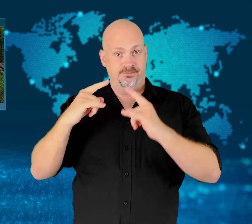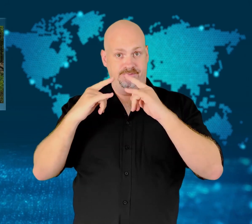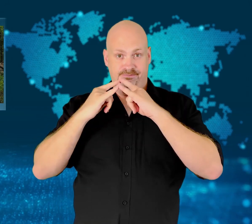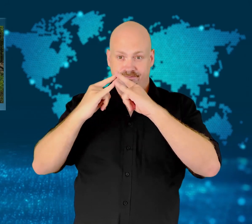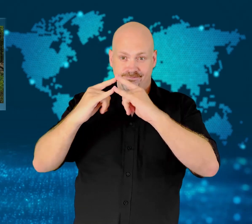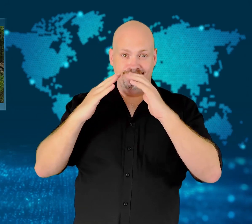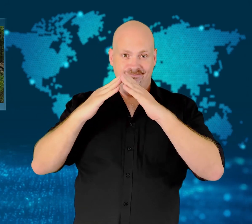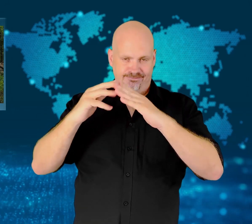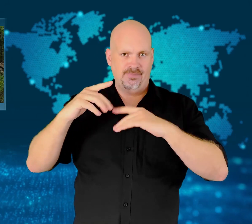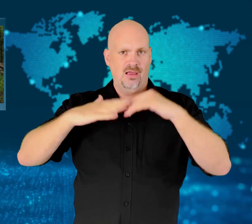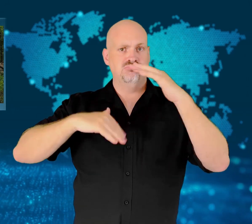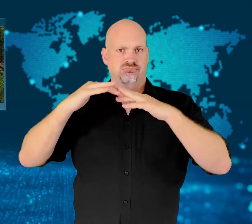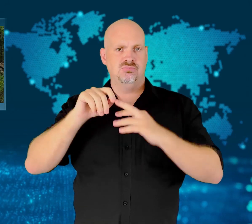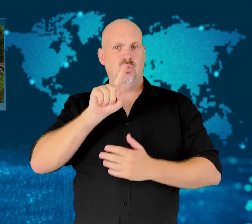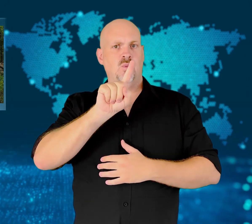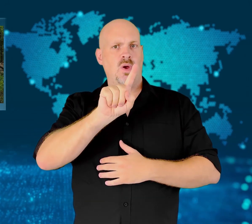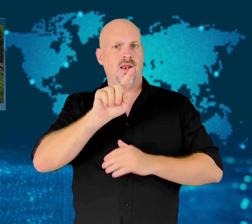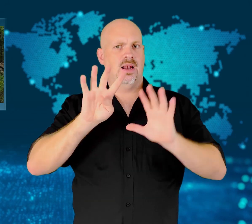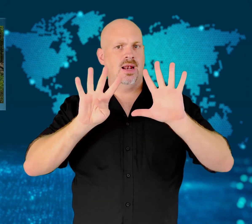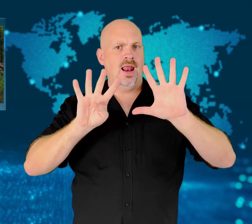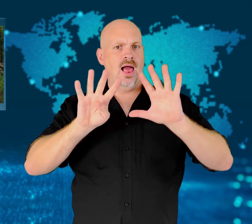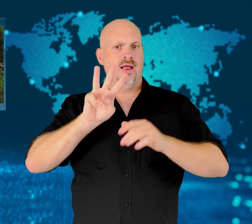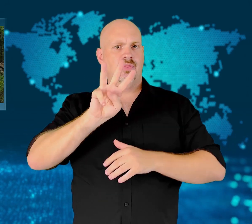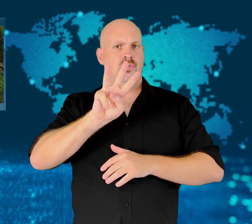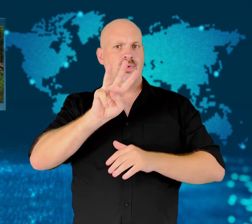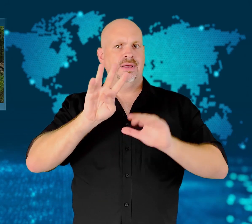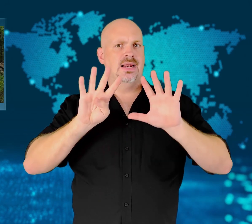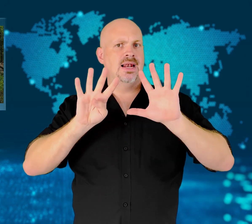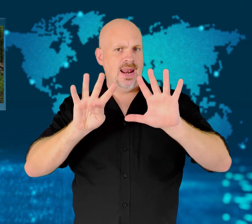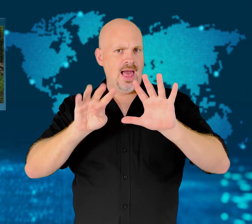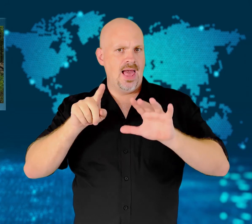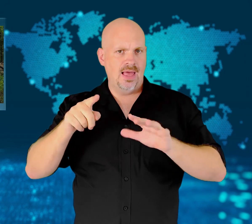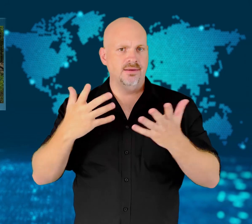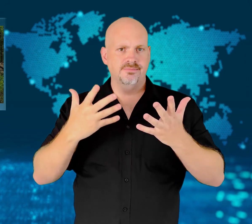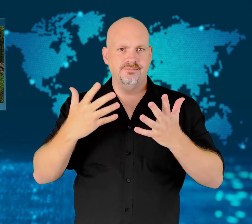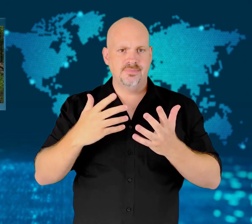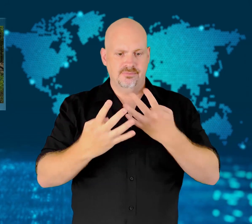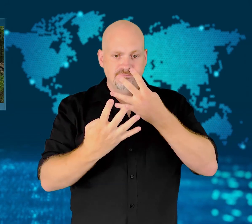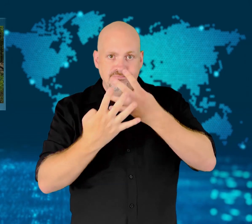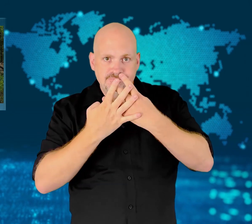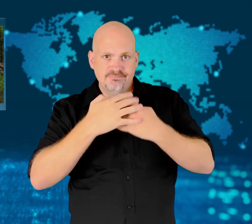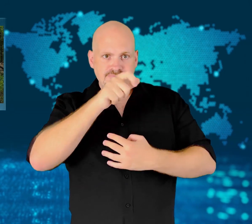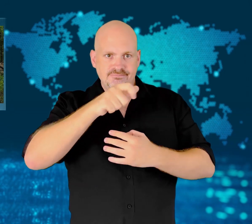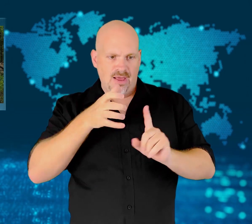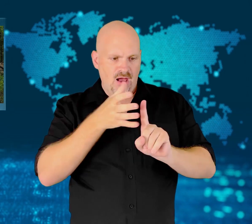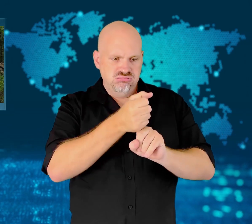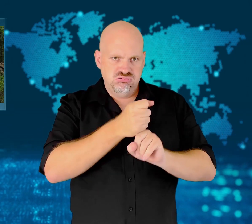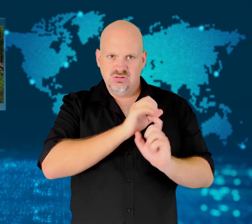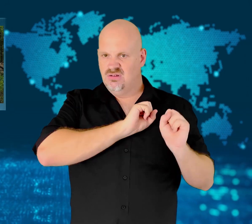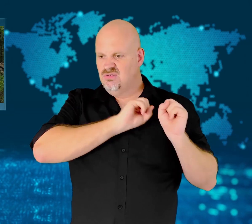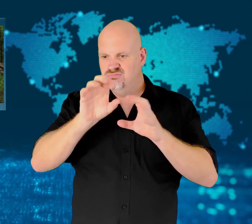It was also the site of the execution of Jewish people during